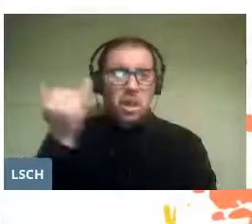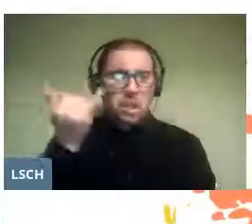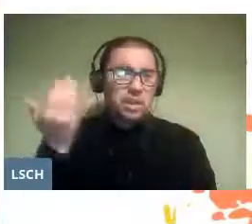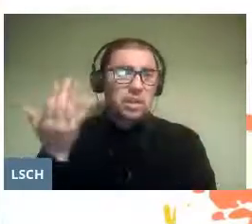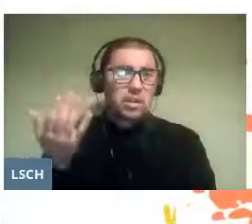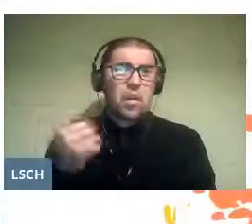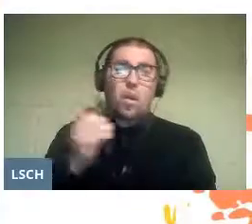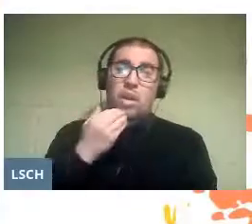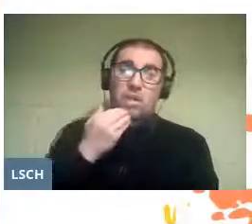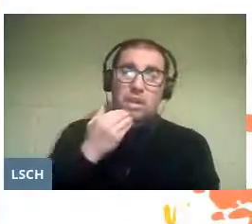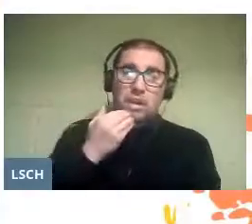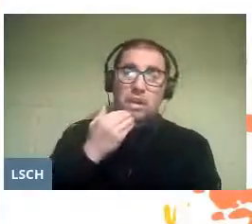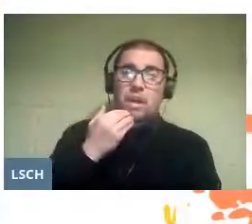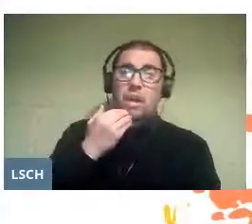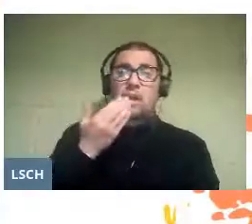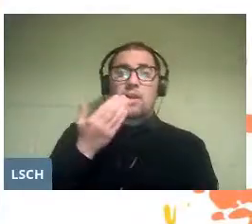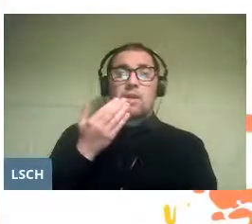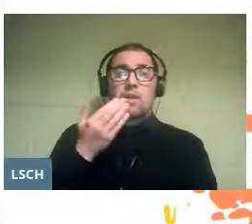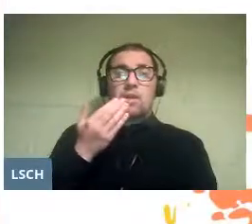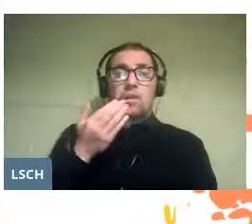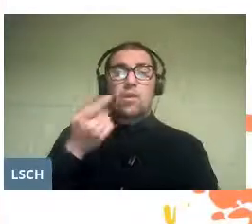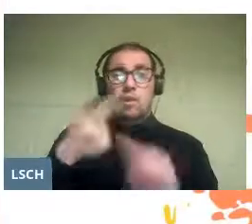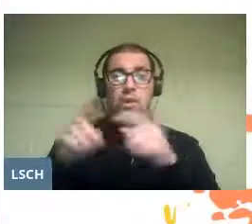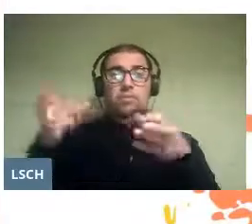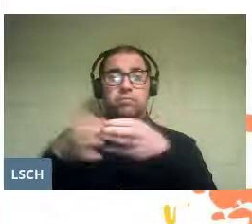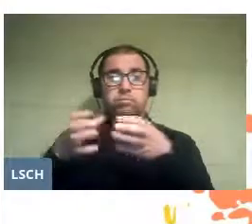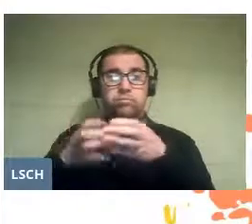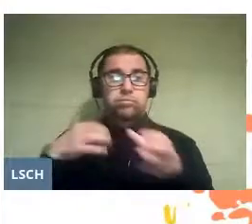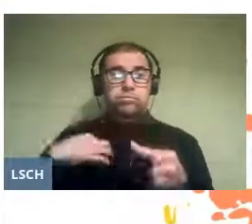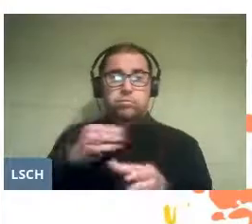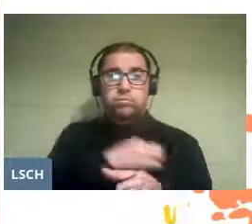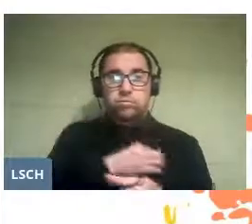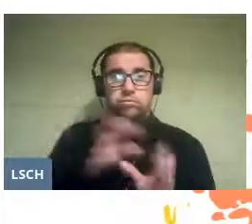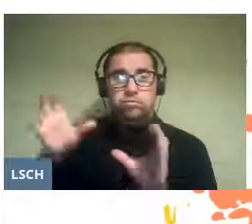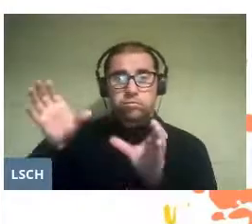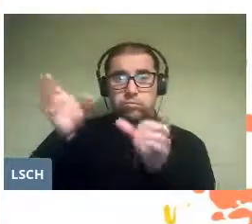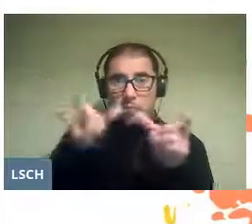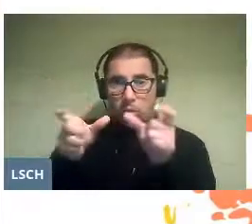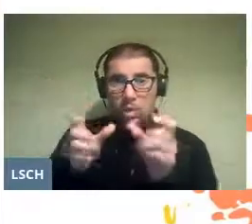or under the eaves of the bodies linked to public education.